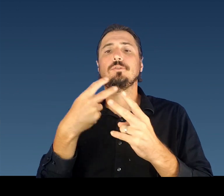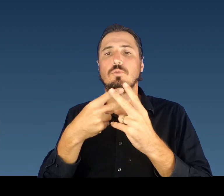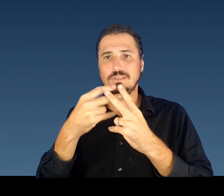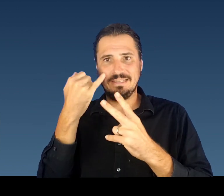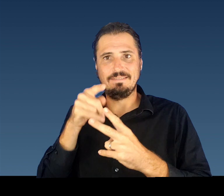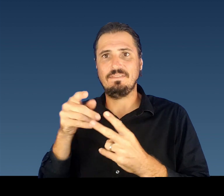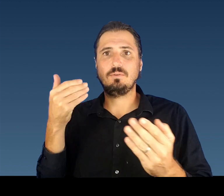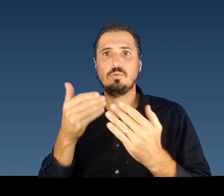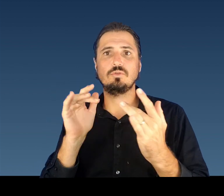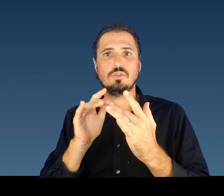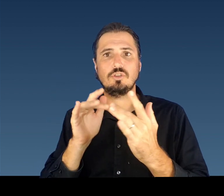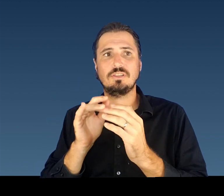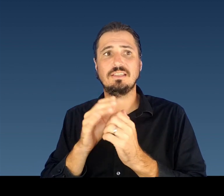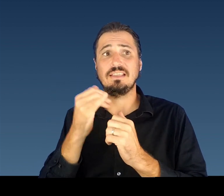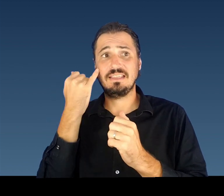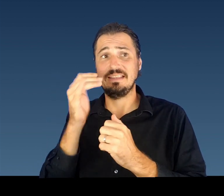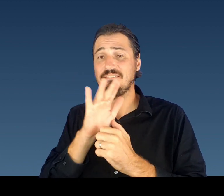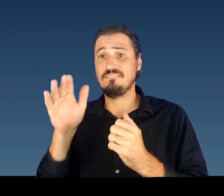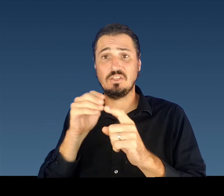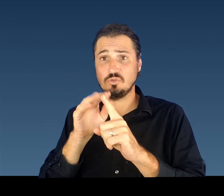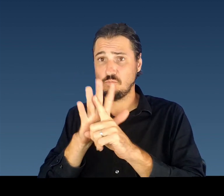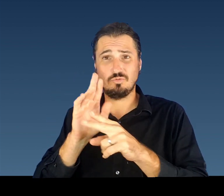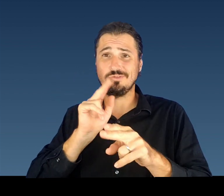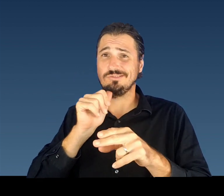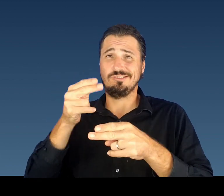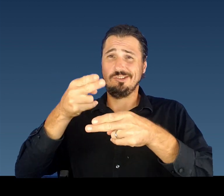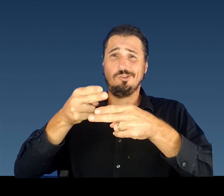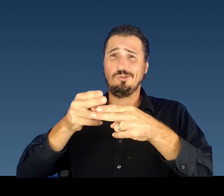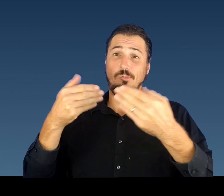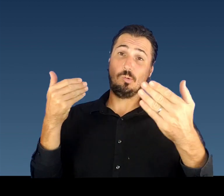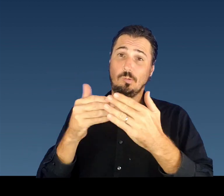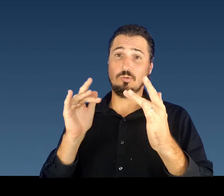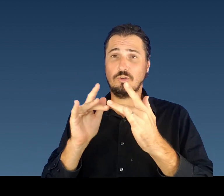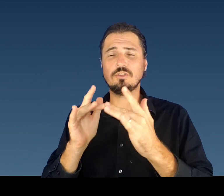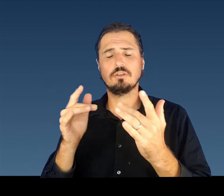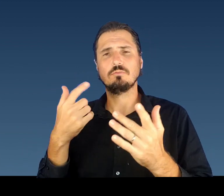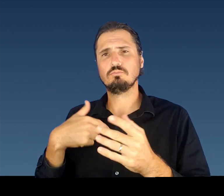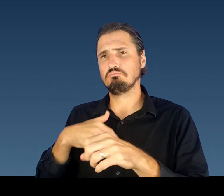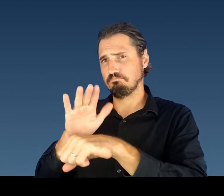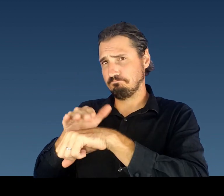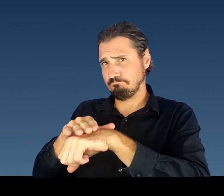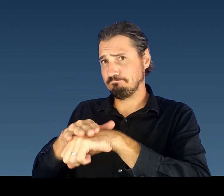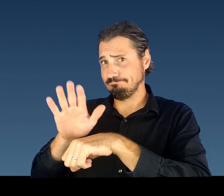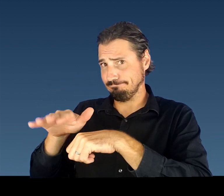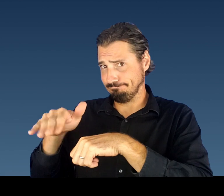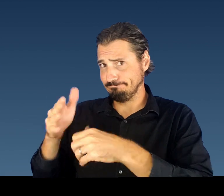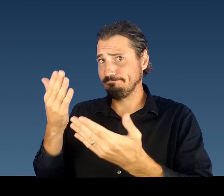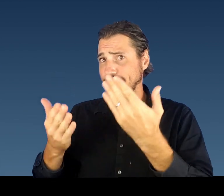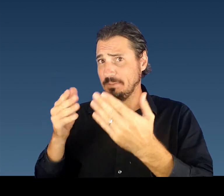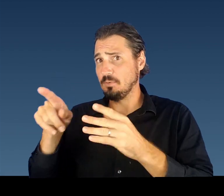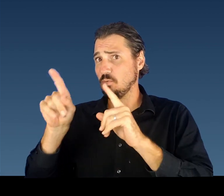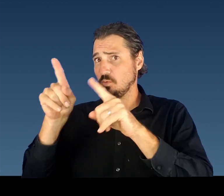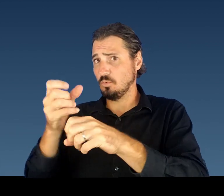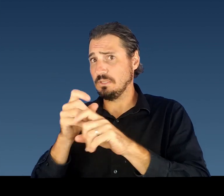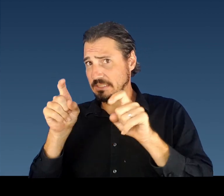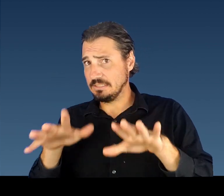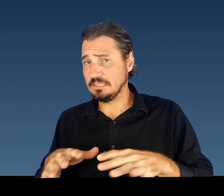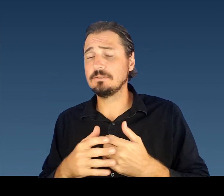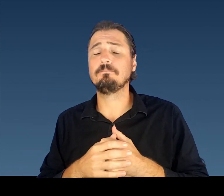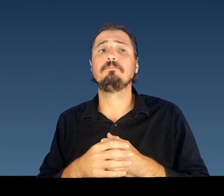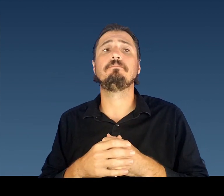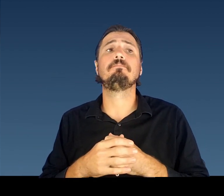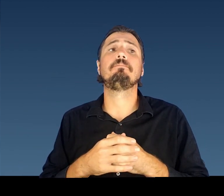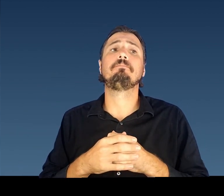All active cases are in isolation, and close contacts are being identified, offered testing, and directed to quarantine. Investigations are ongoing